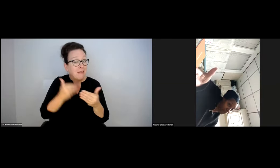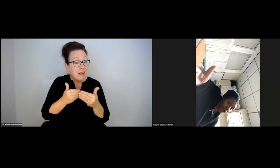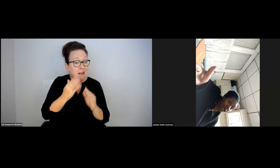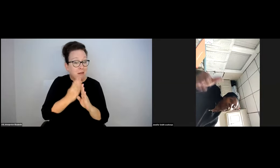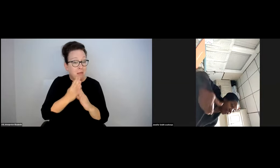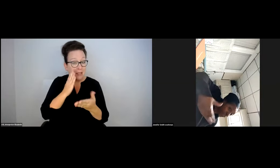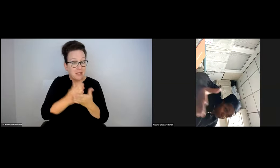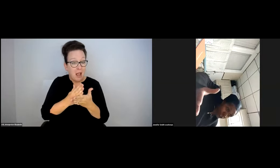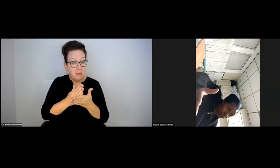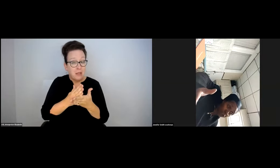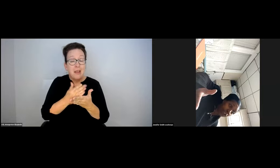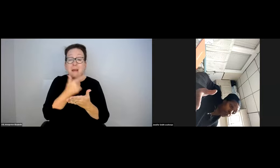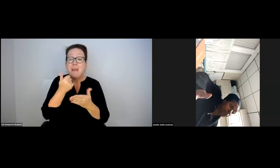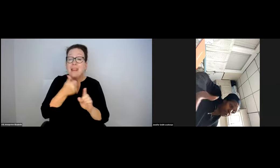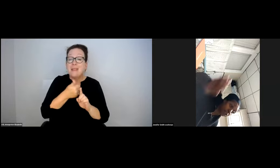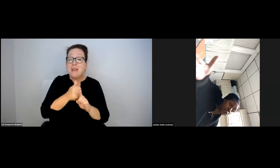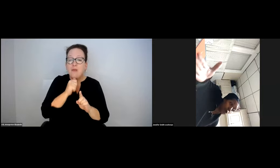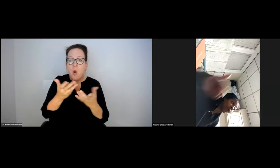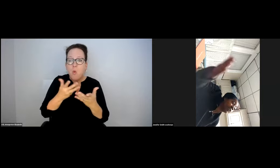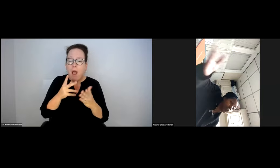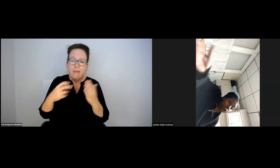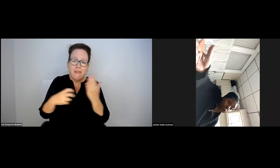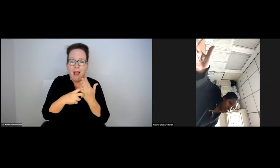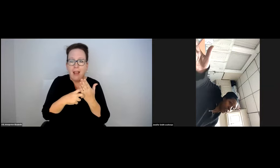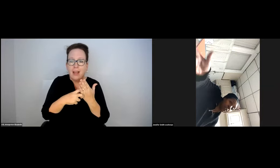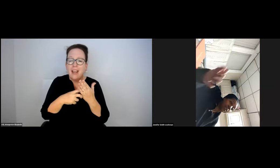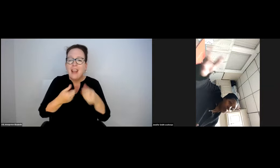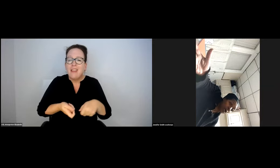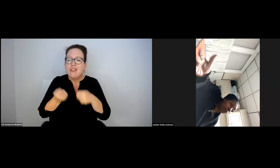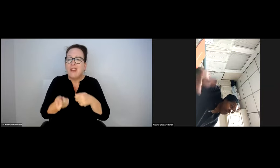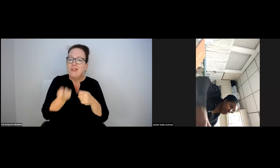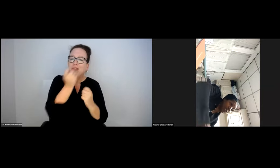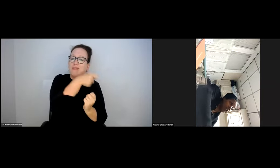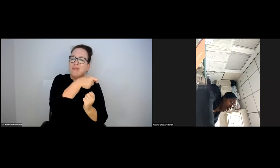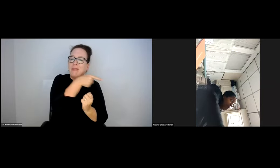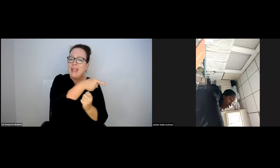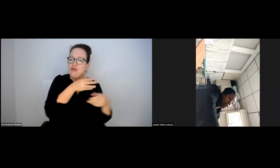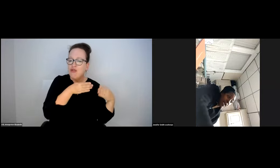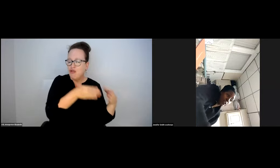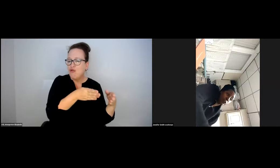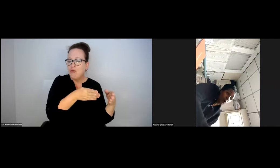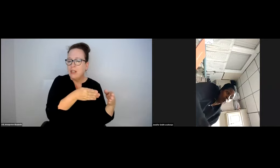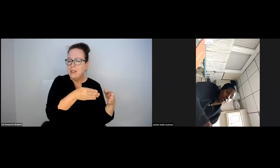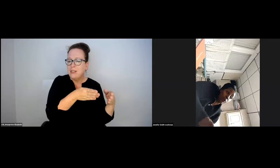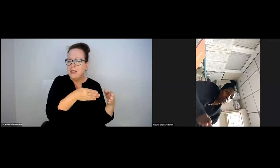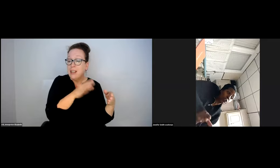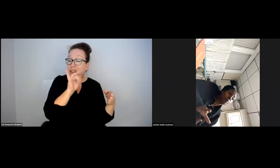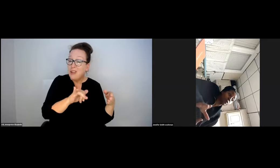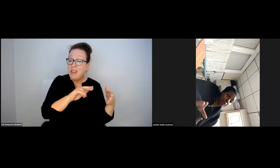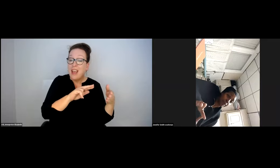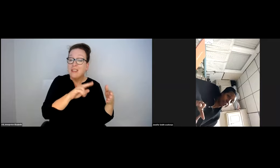I THINK A LOT OF THE PROPERTY OWNERS THAT ARE BY BUS STOPS, THEY DON'T GET FINE, THEY SHOVEL